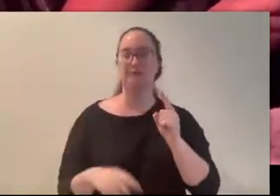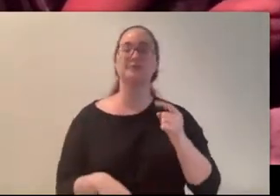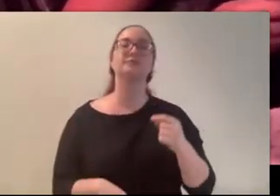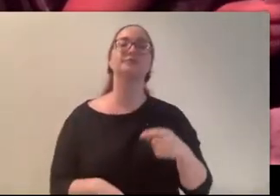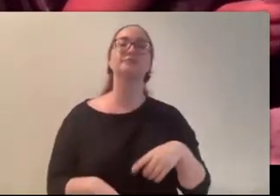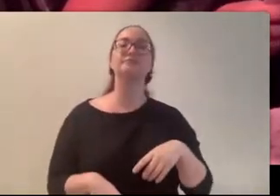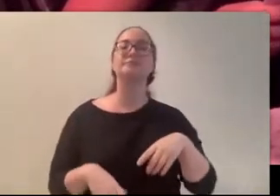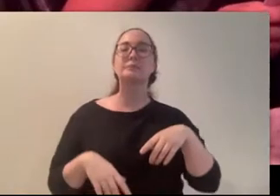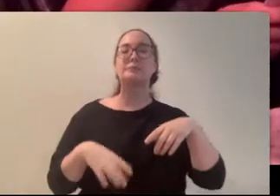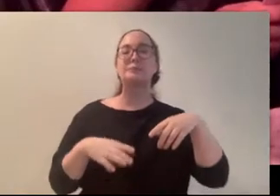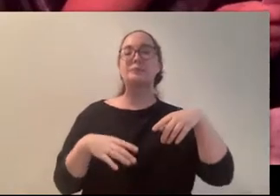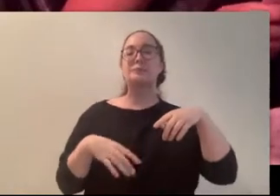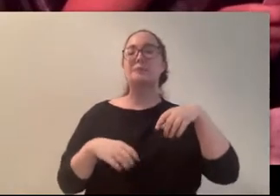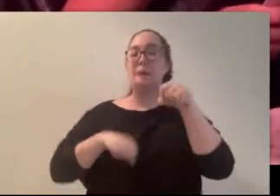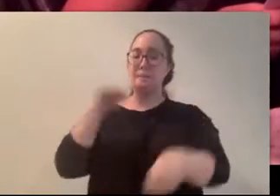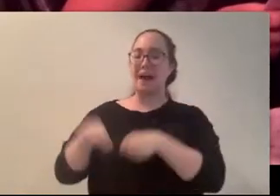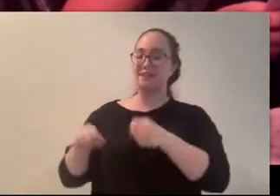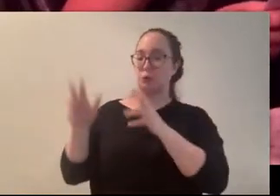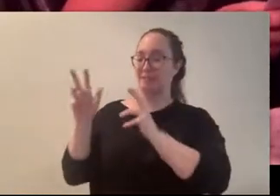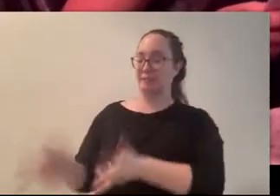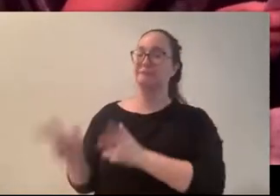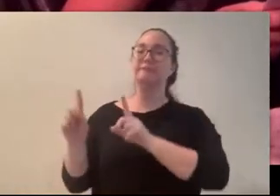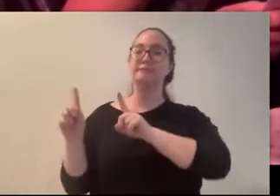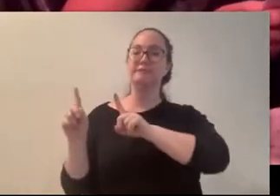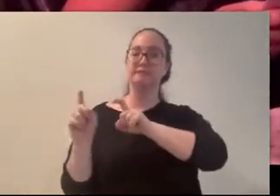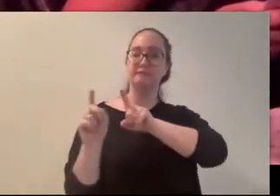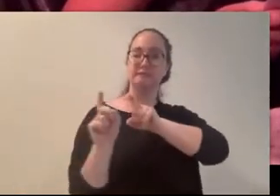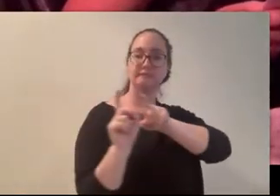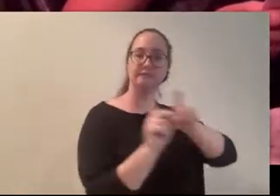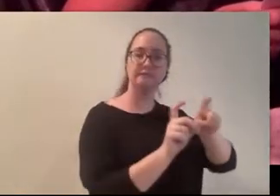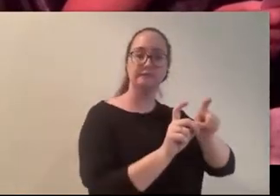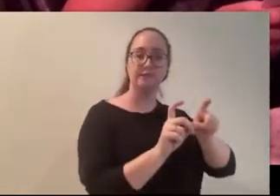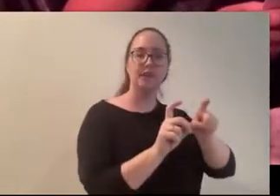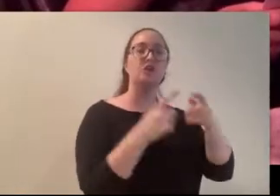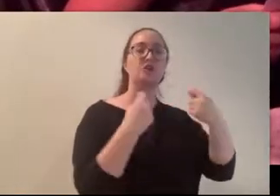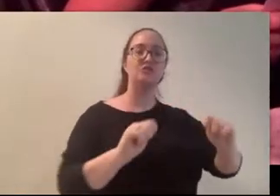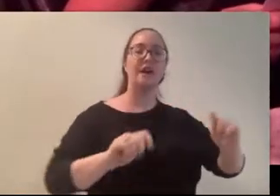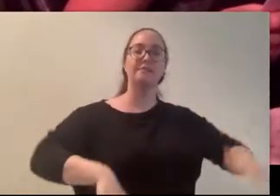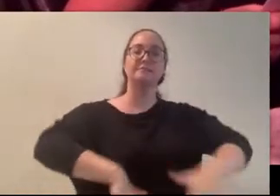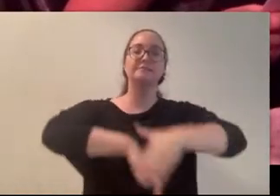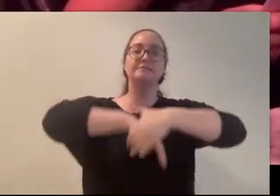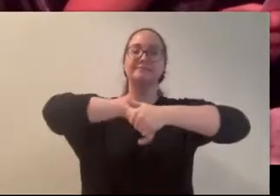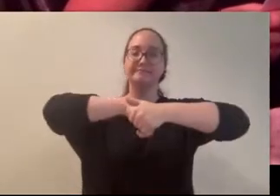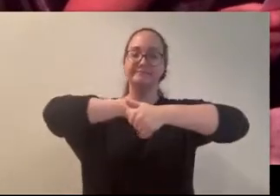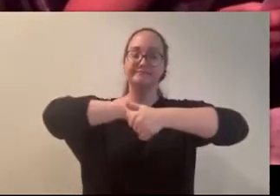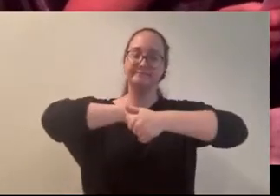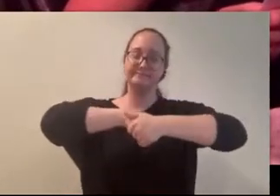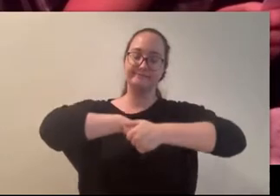kickstand. Stefi groped about for my hand and entwined her fingers with mine. She was shaking.